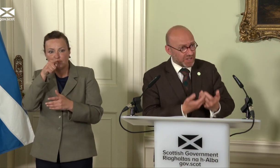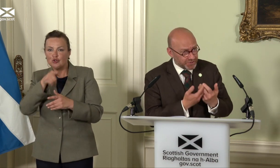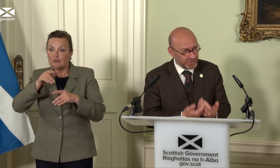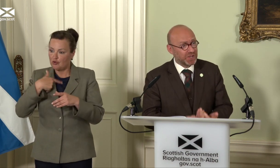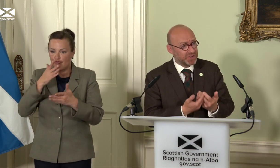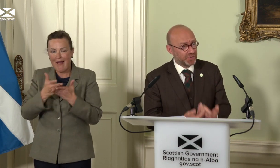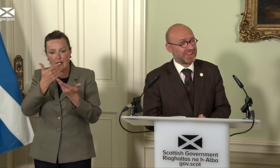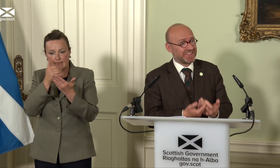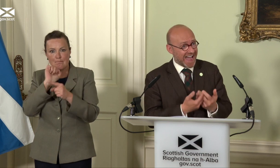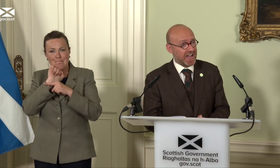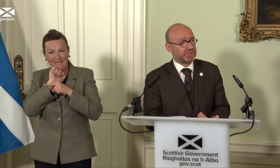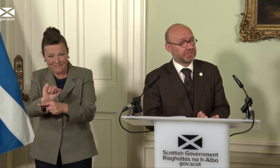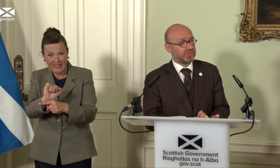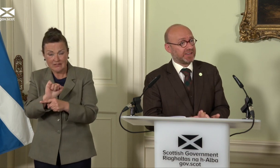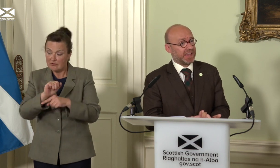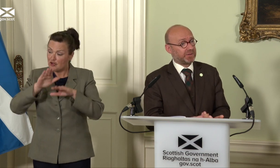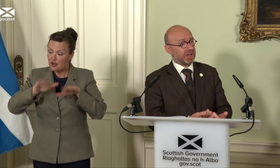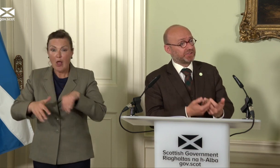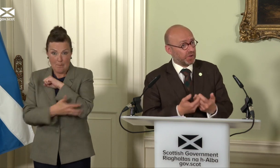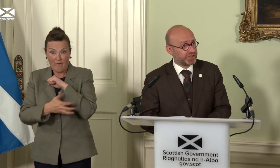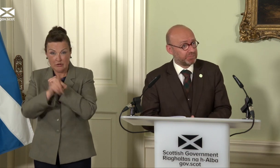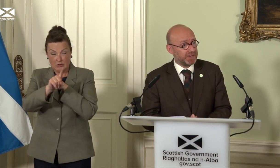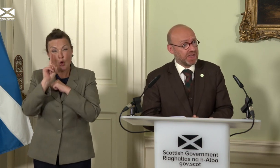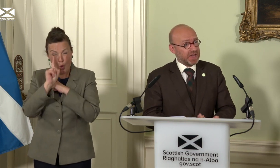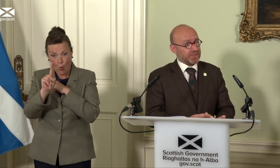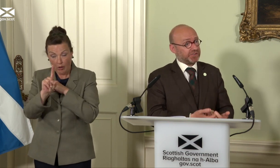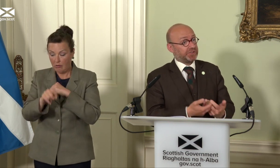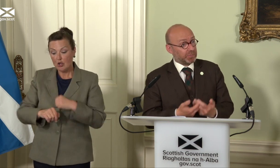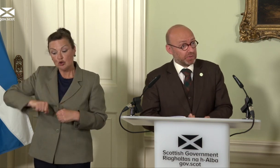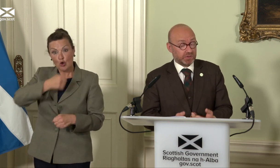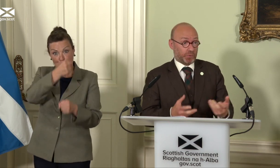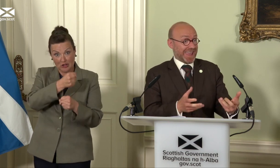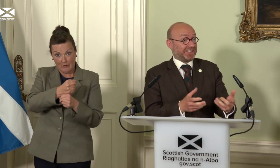just contrast the actions that are being taken by a Scottish Government that’s doubled – created the